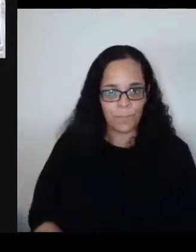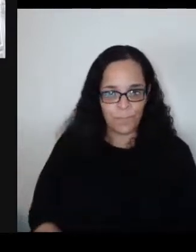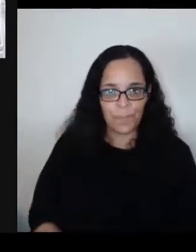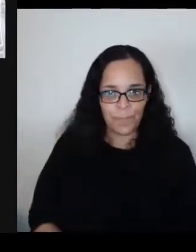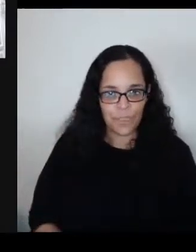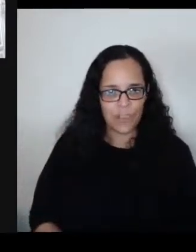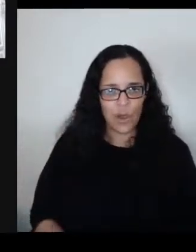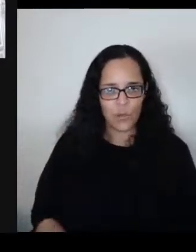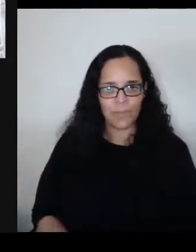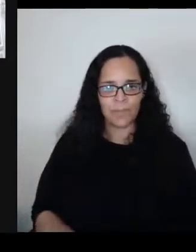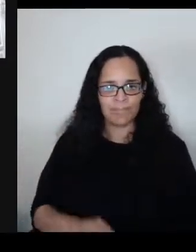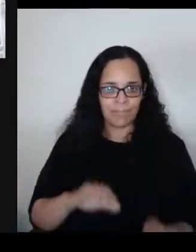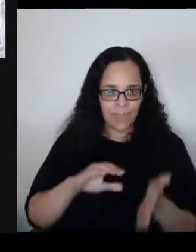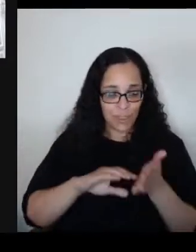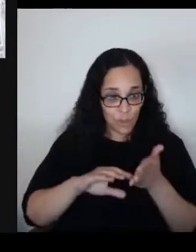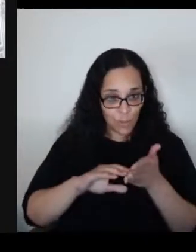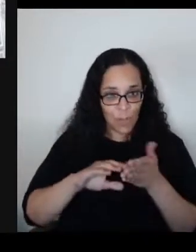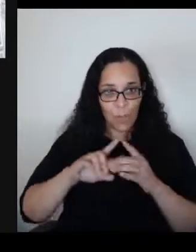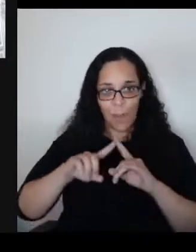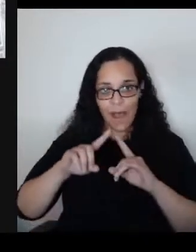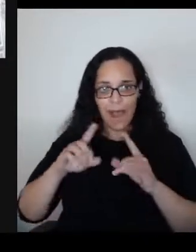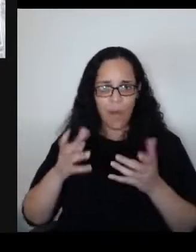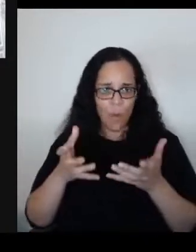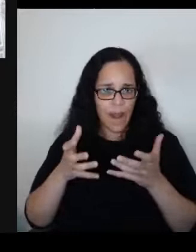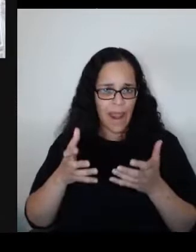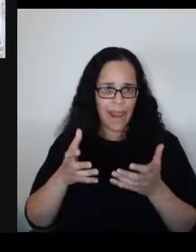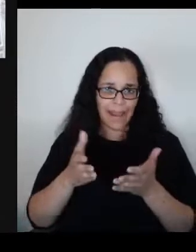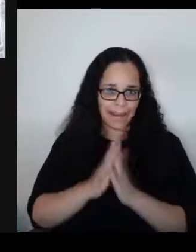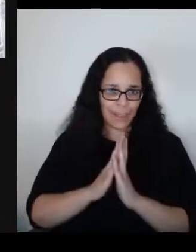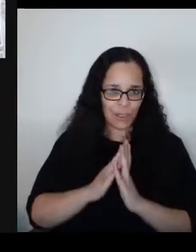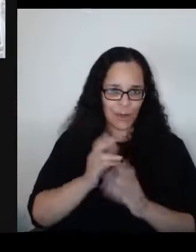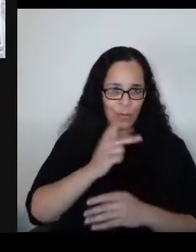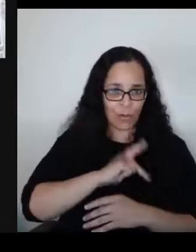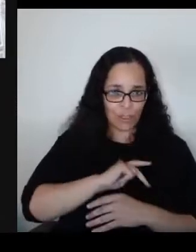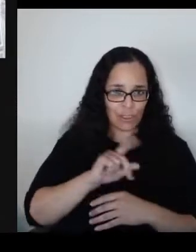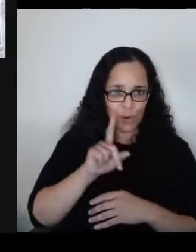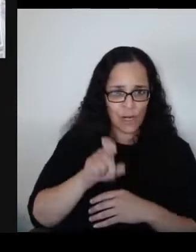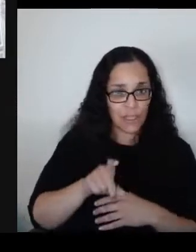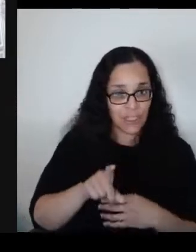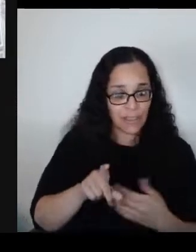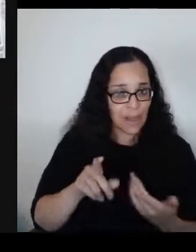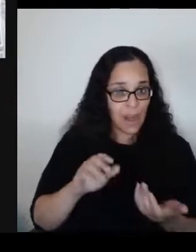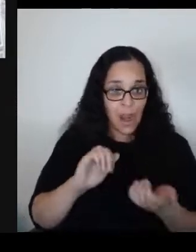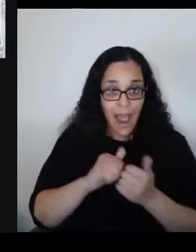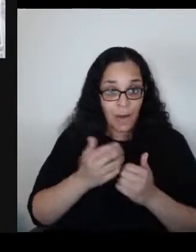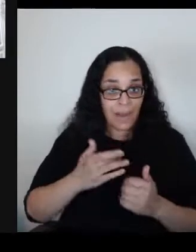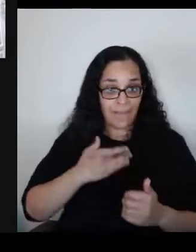I want to ask you very personally what it felt like for you, given some of the stories that you've shared